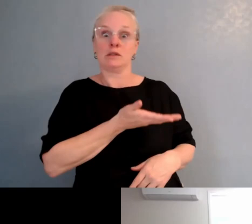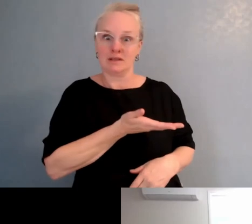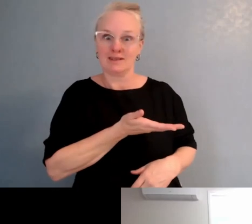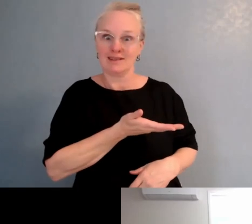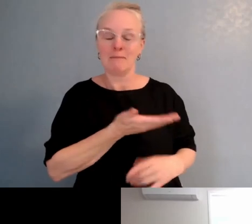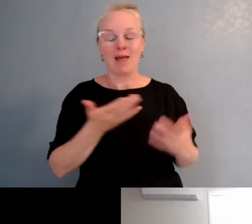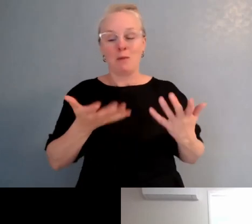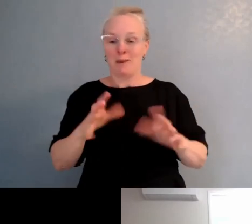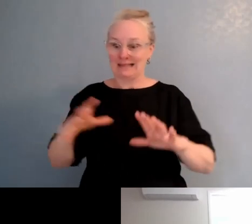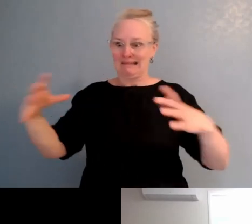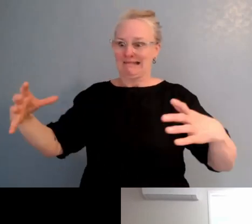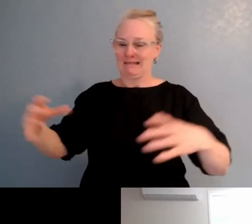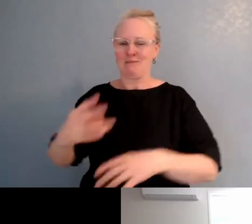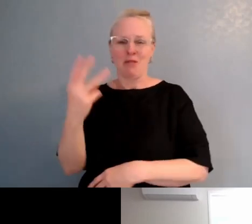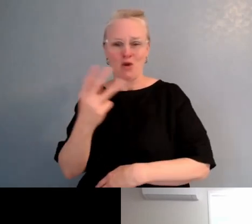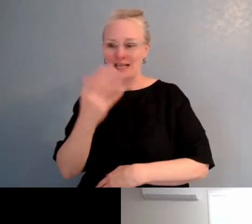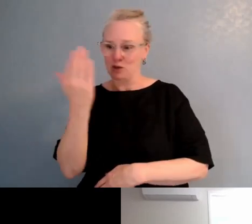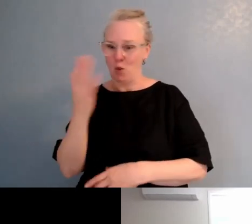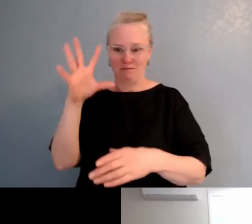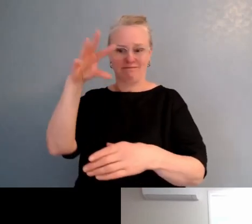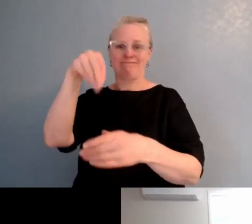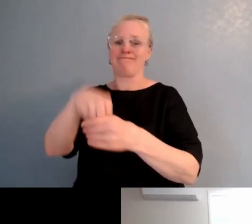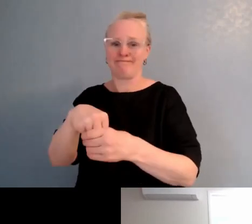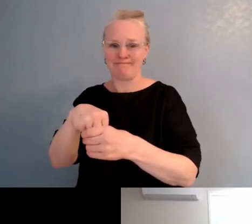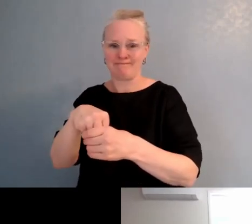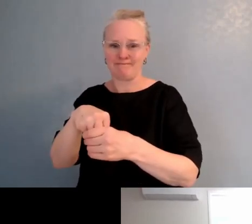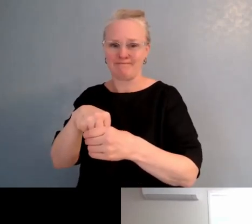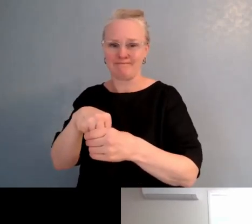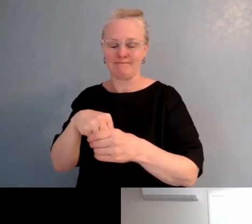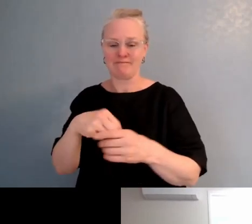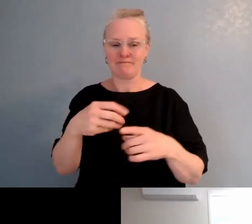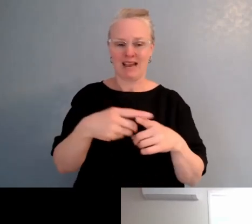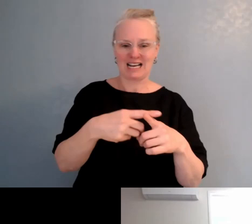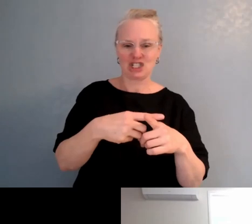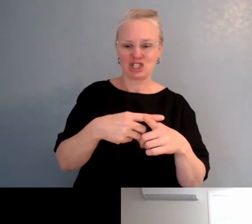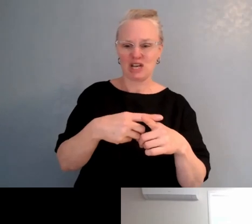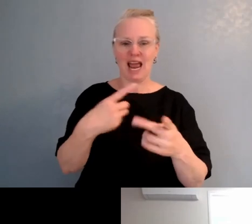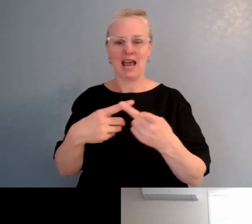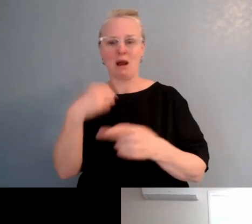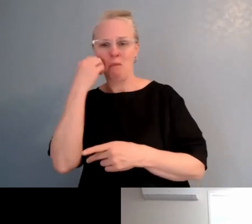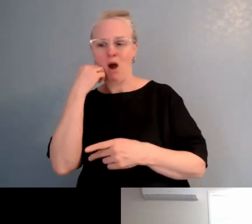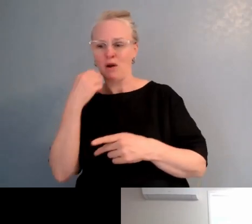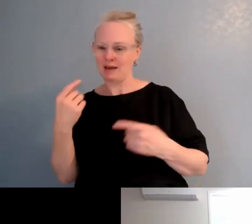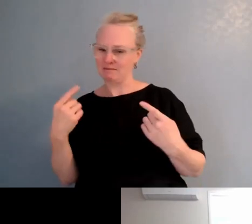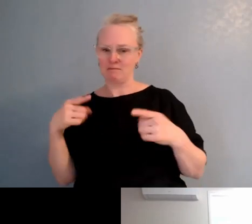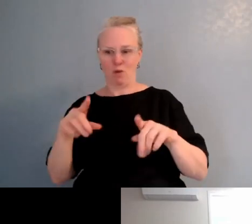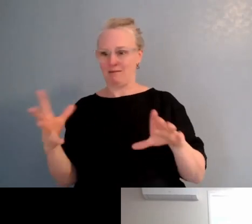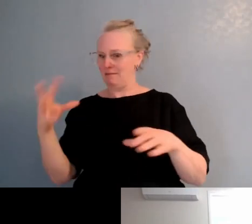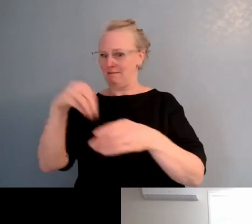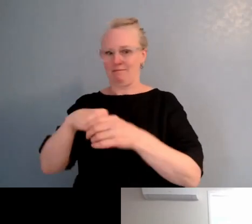Obviously, we've got 13 different schools both in English medium and Māori medium. It's been very tough I suppose. And one of the things we're understanding of